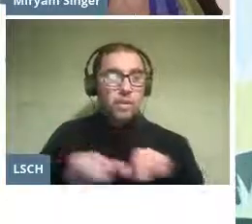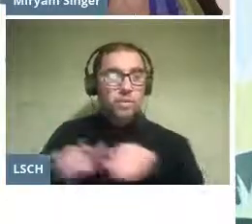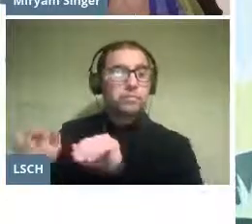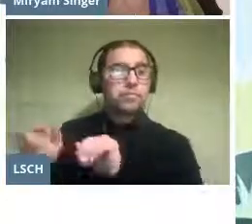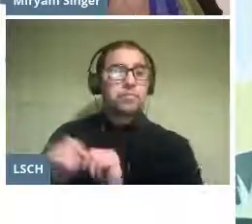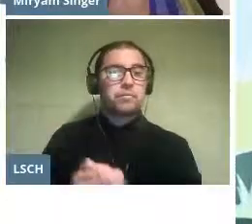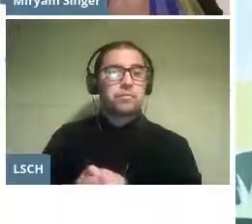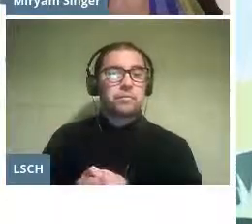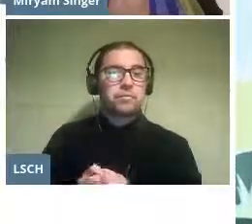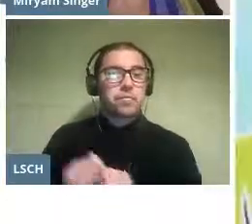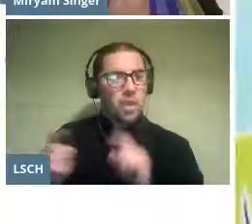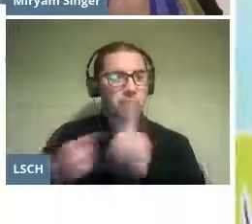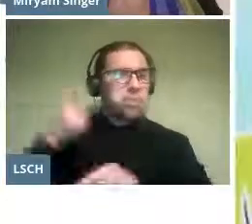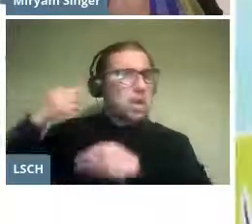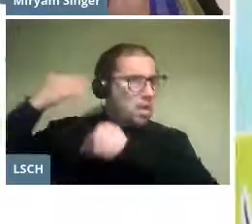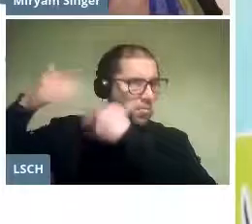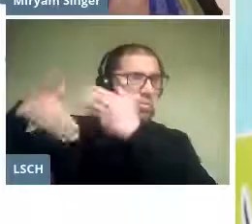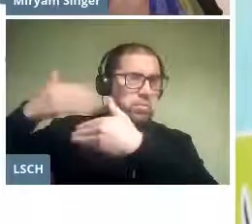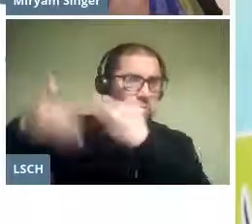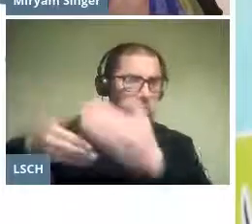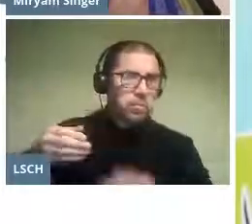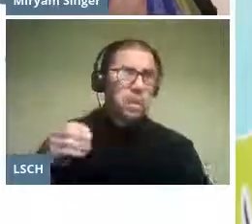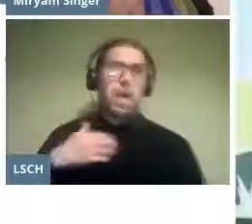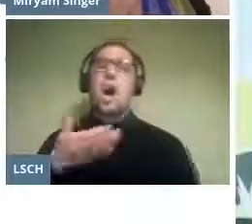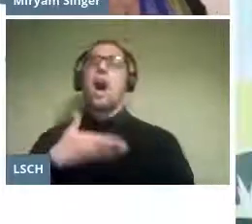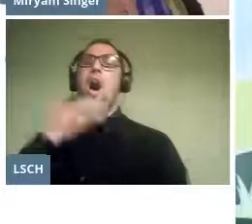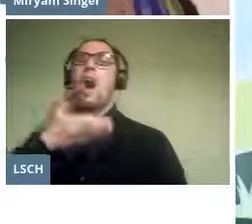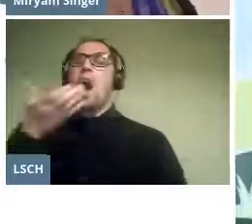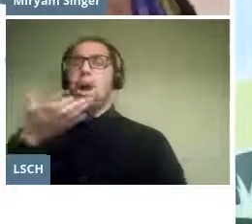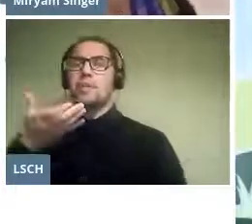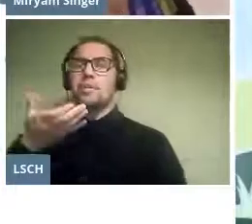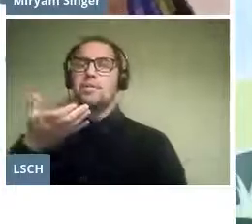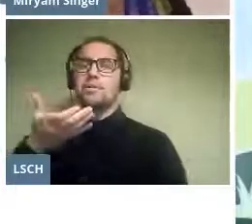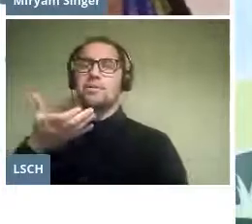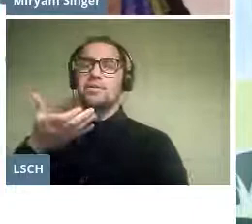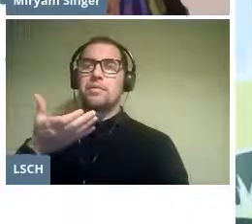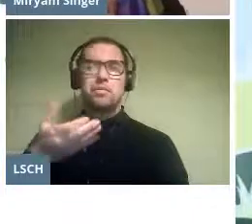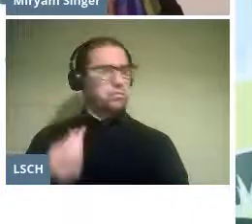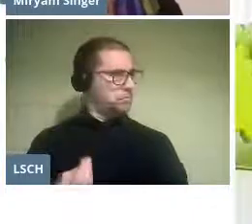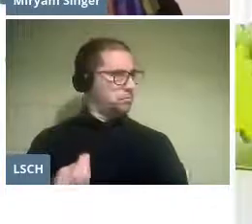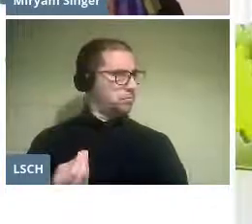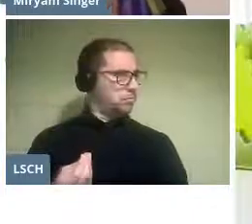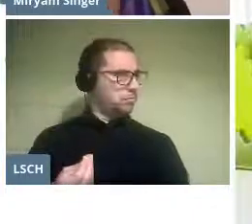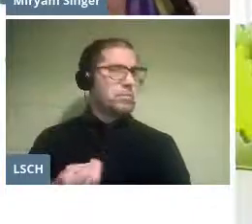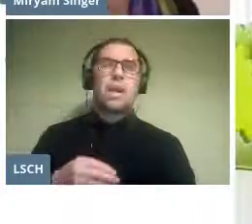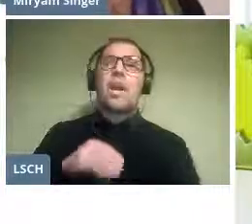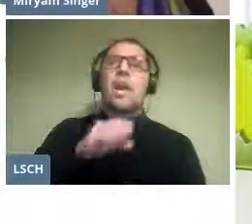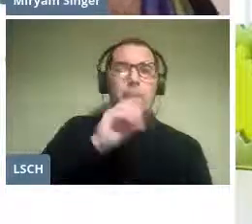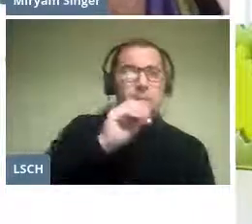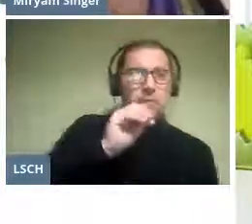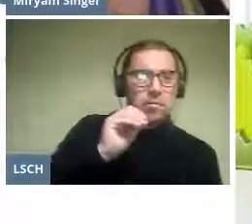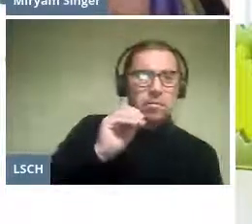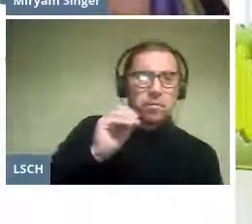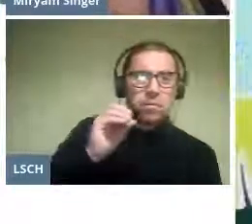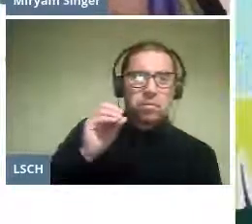Once upon a time there was a little girl... Excuse me. Once upon a time there was a little girl...